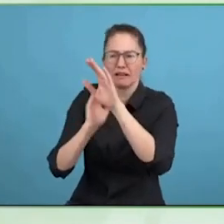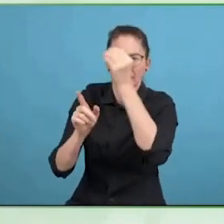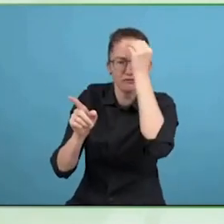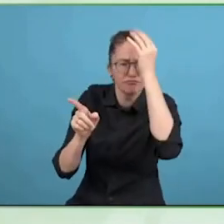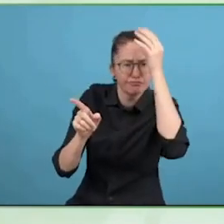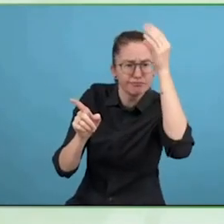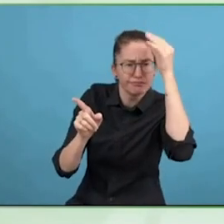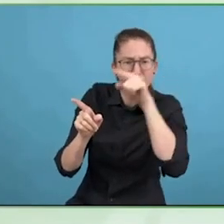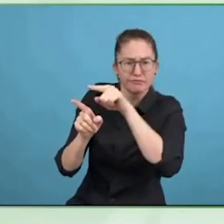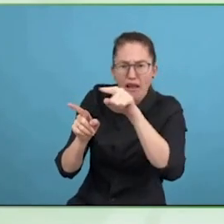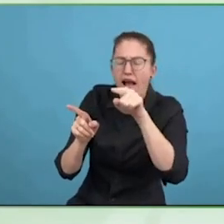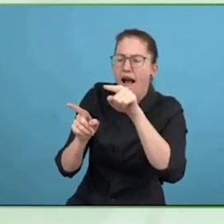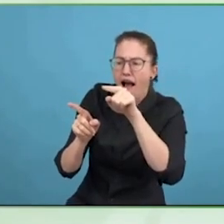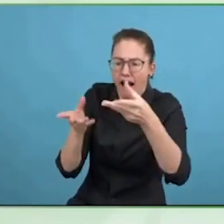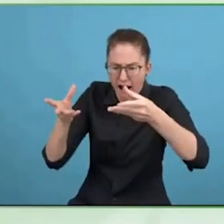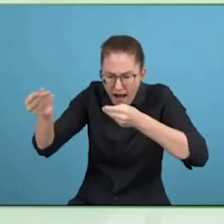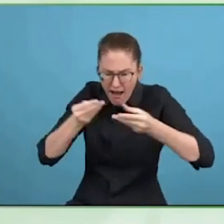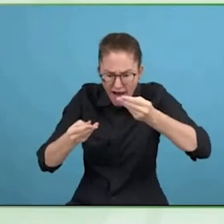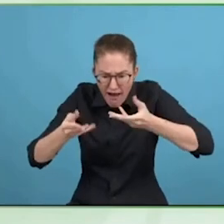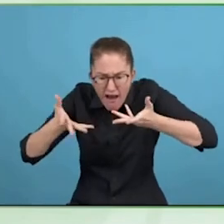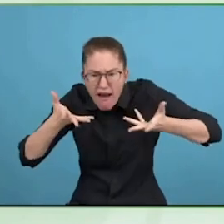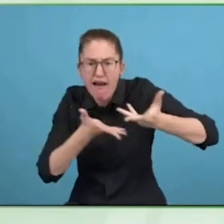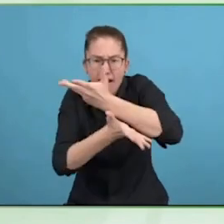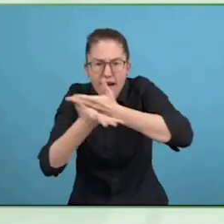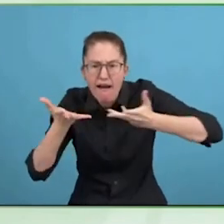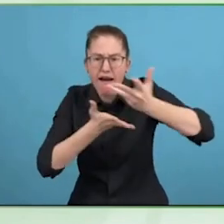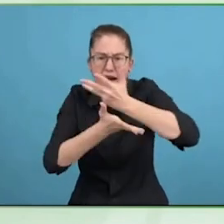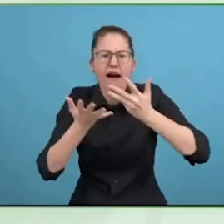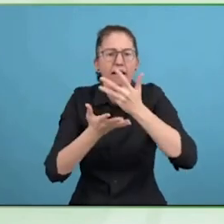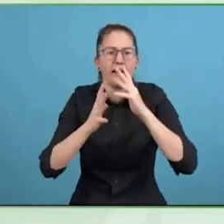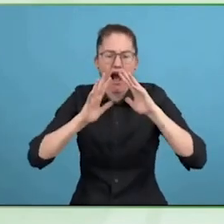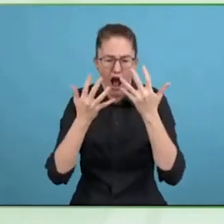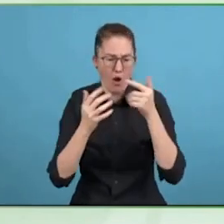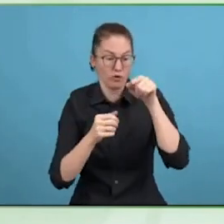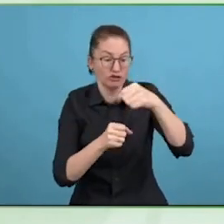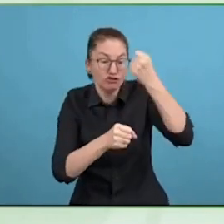as well as disability organisations that came around the table and said